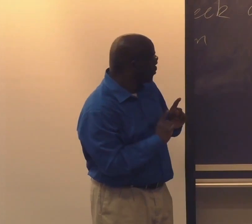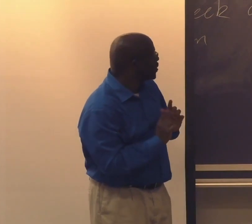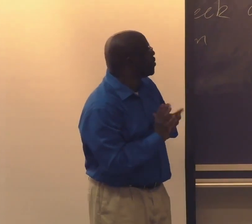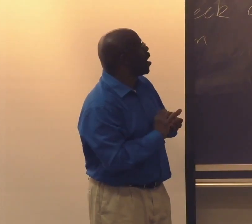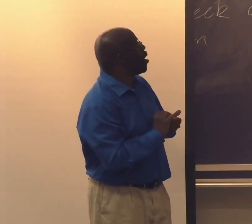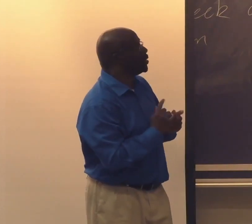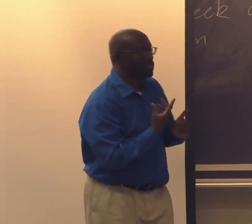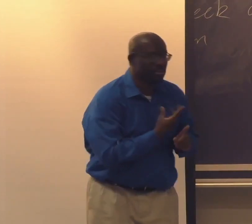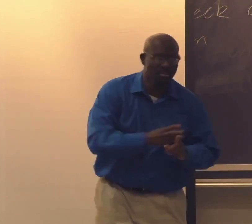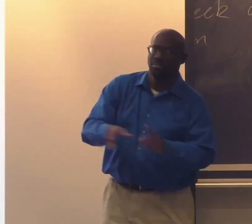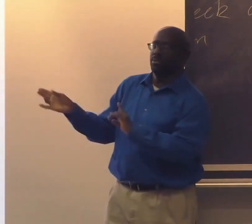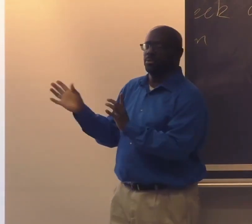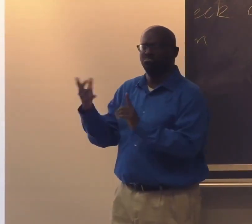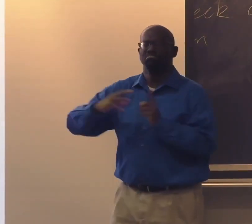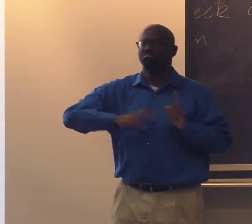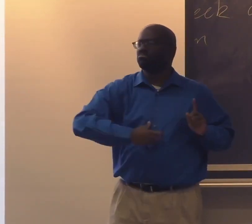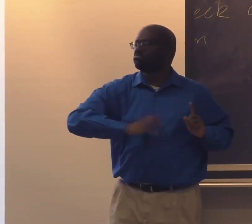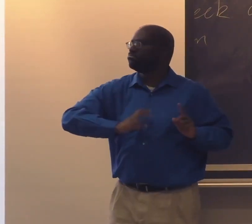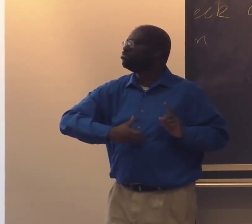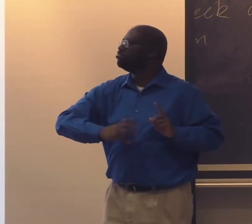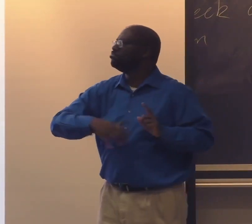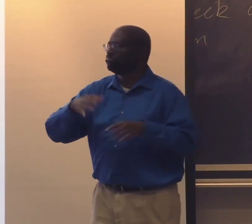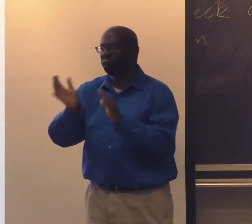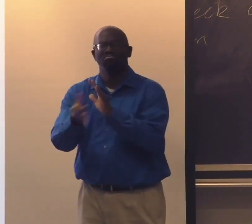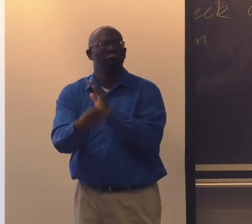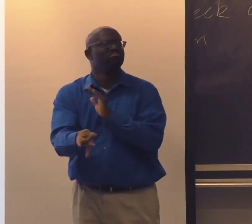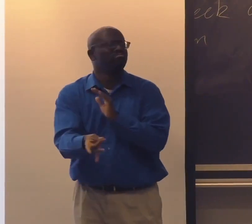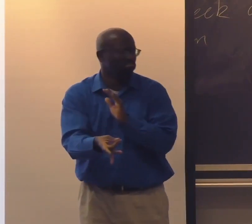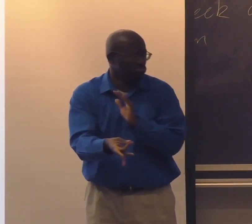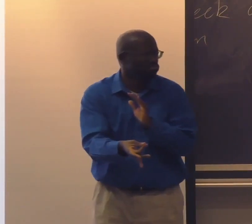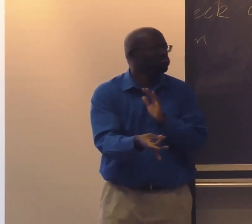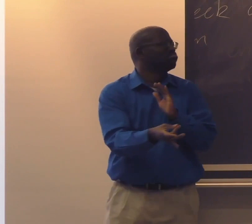And then talking to you, they talk a different way. That is a cultural switch that happens.